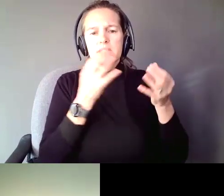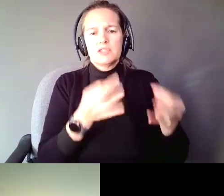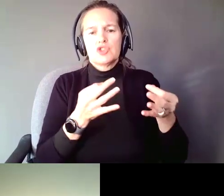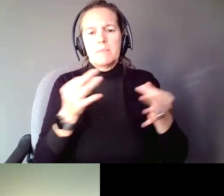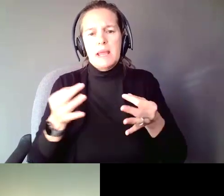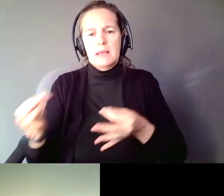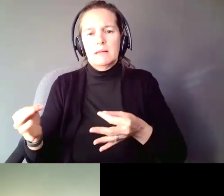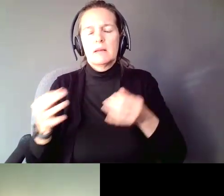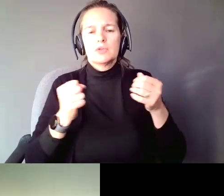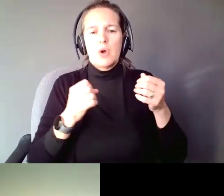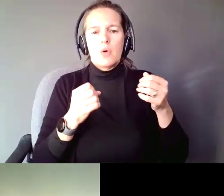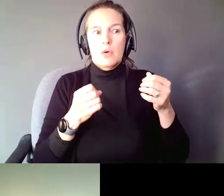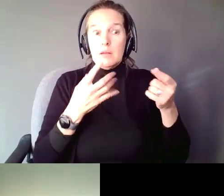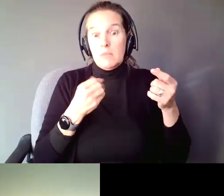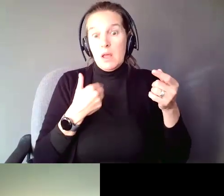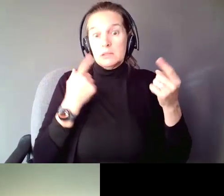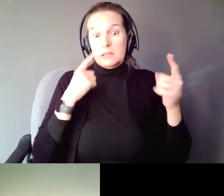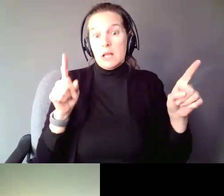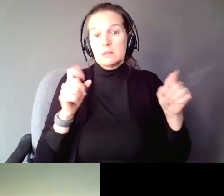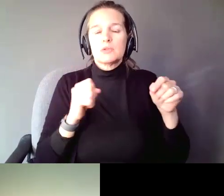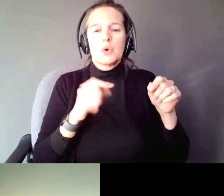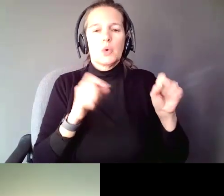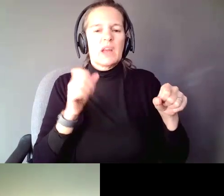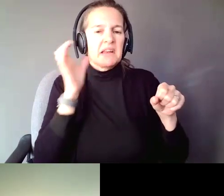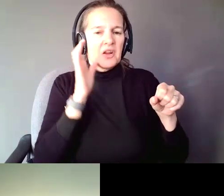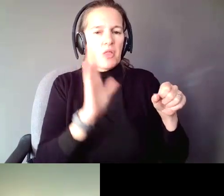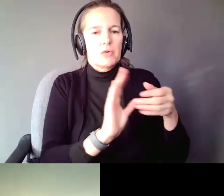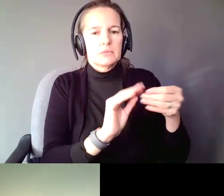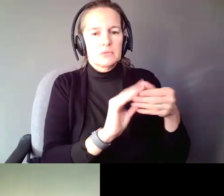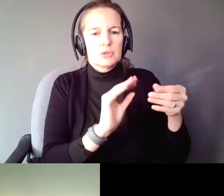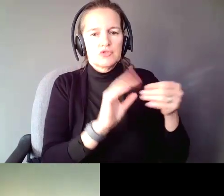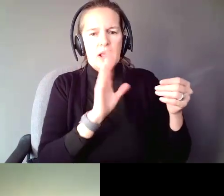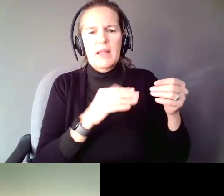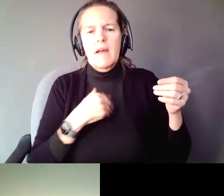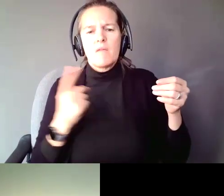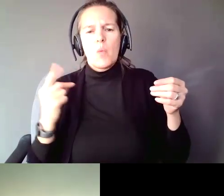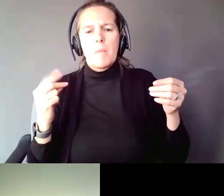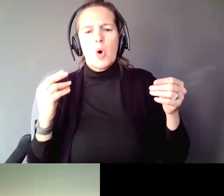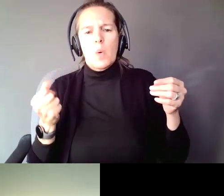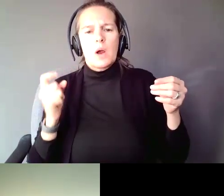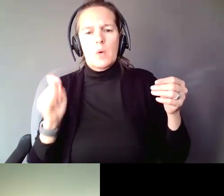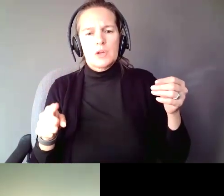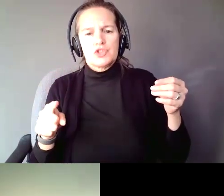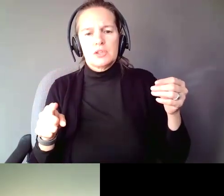so you will be able to hear directly from them. We do have one more question. What would you